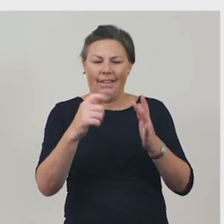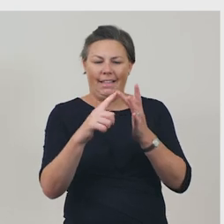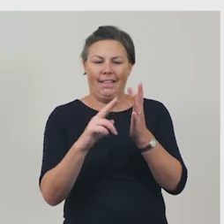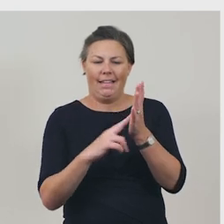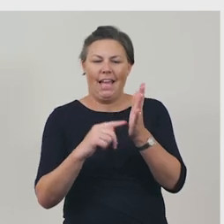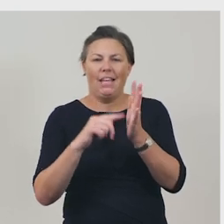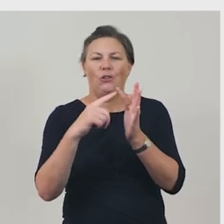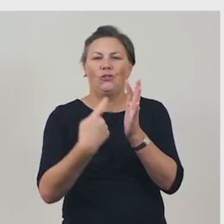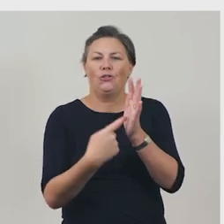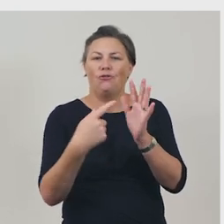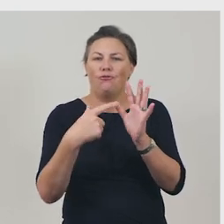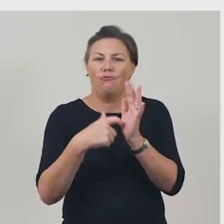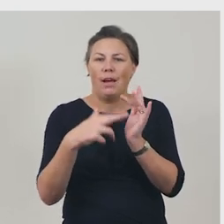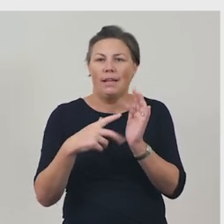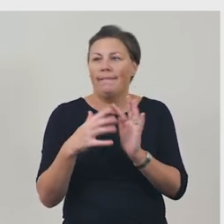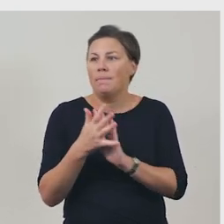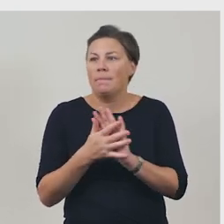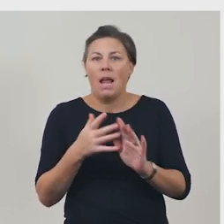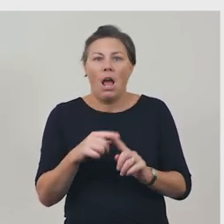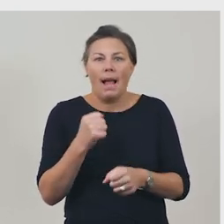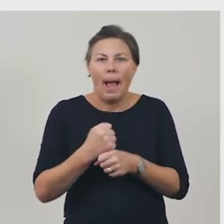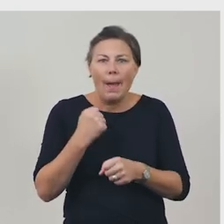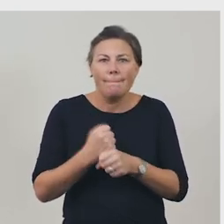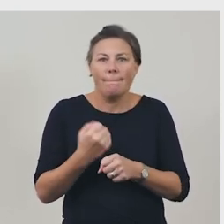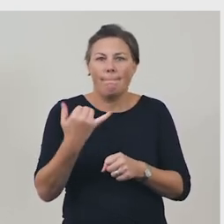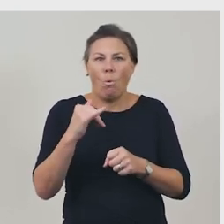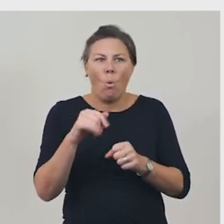where you can get involved, such as games and quizzes.